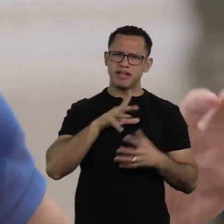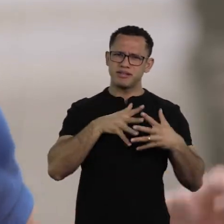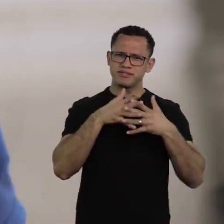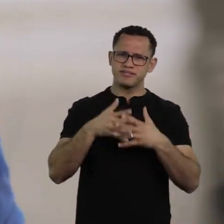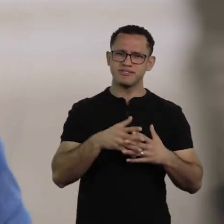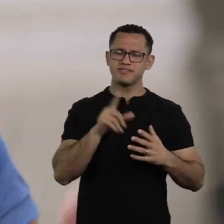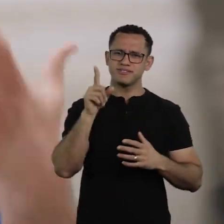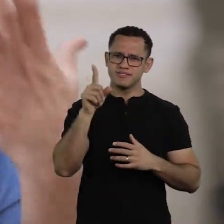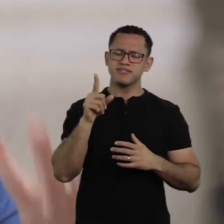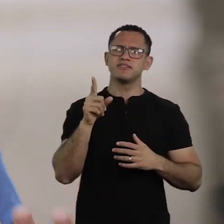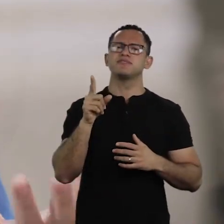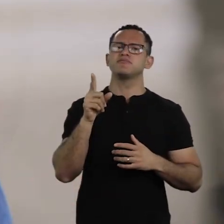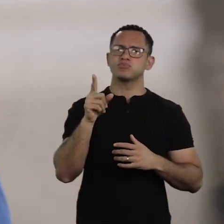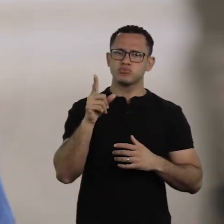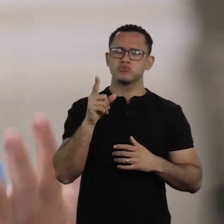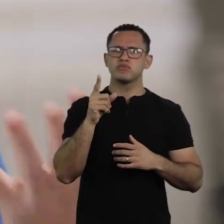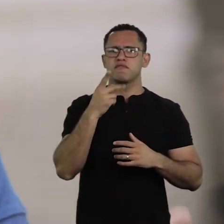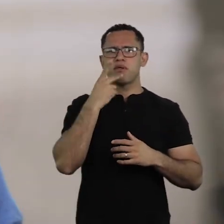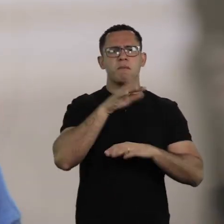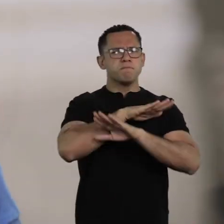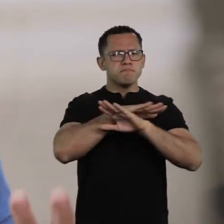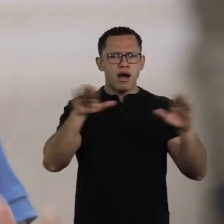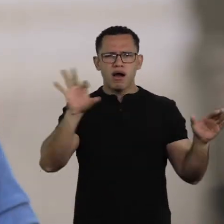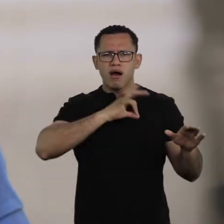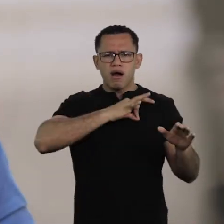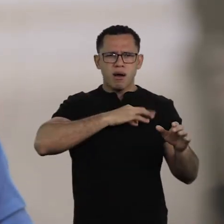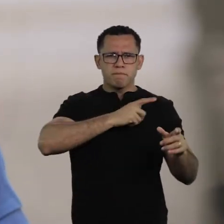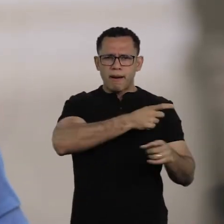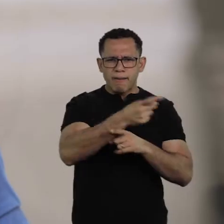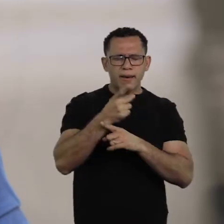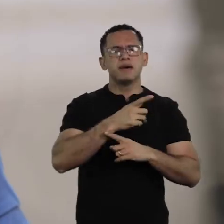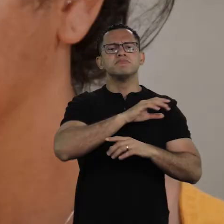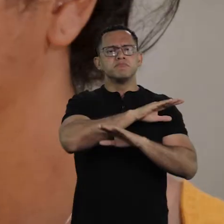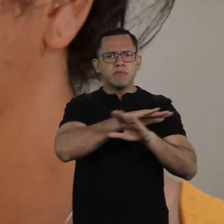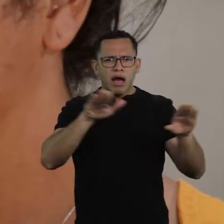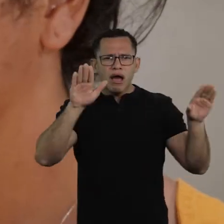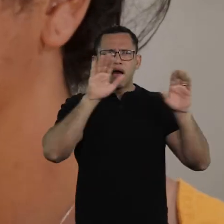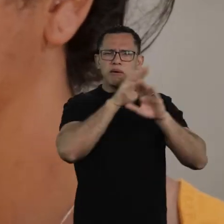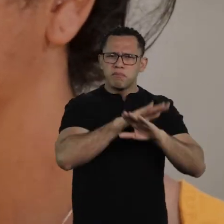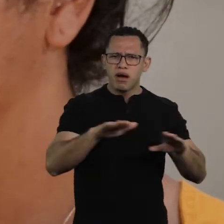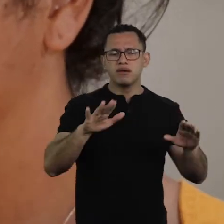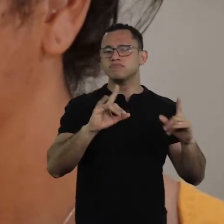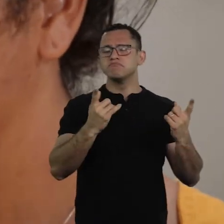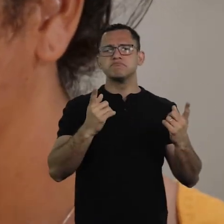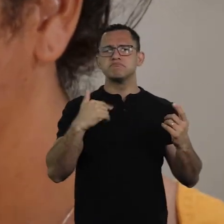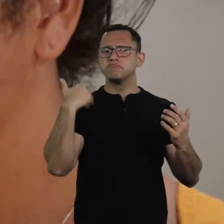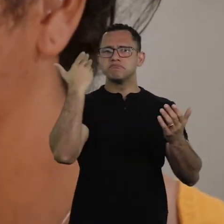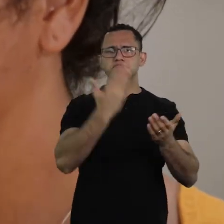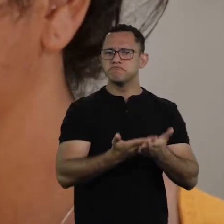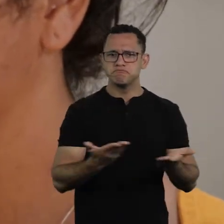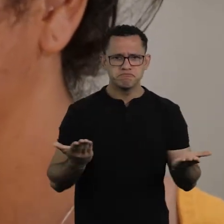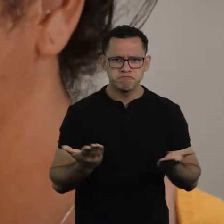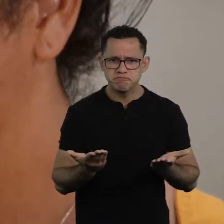broke out due to police brutality, there is an intention of state agencies